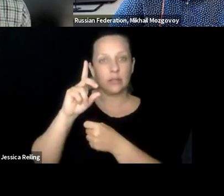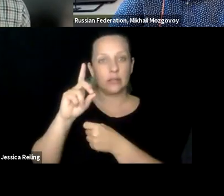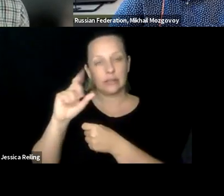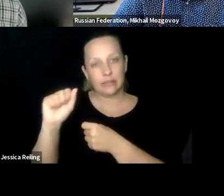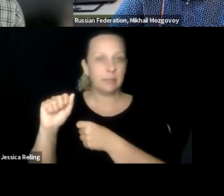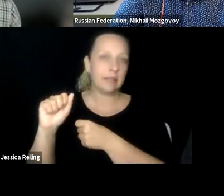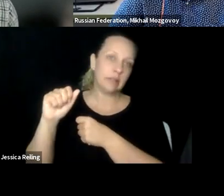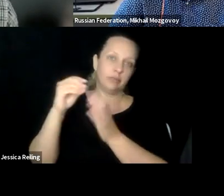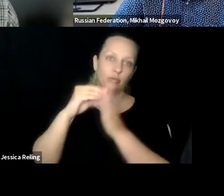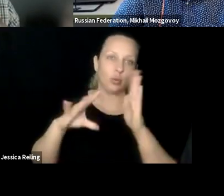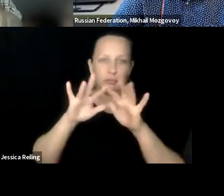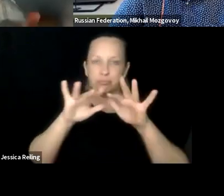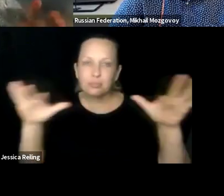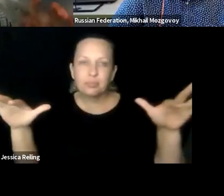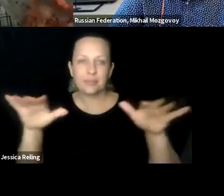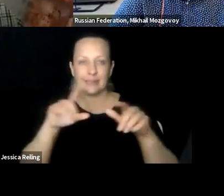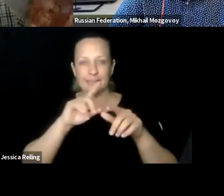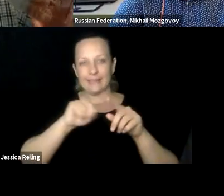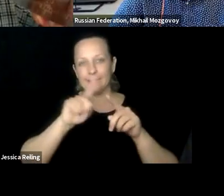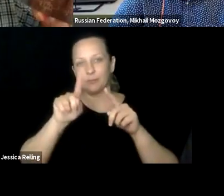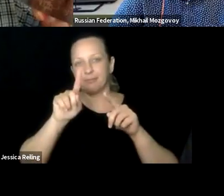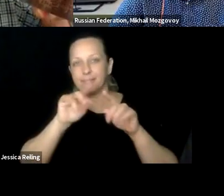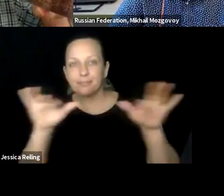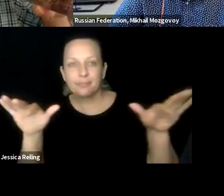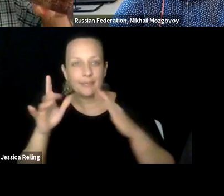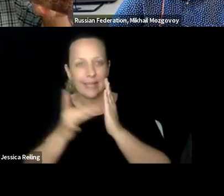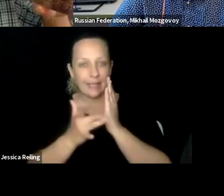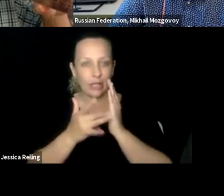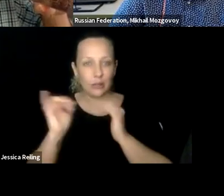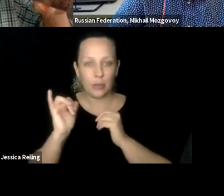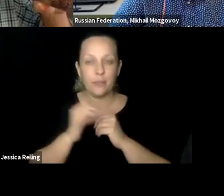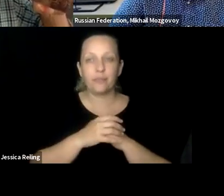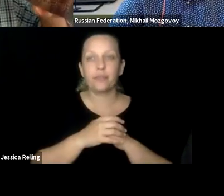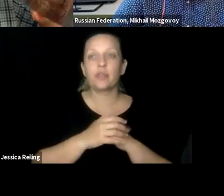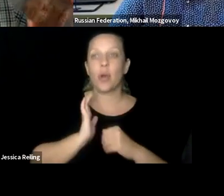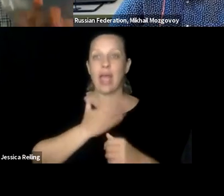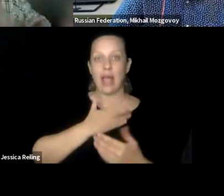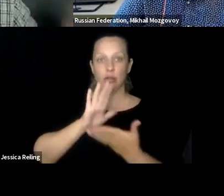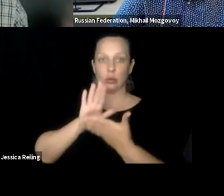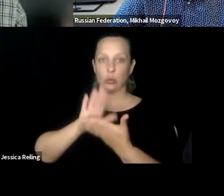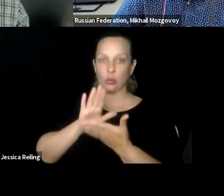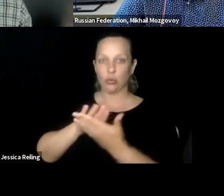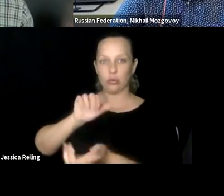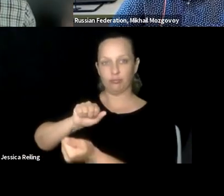And also training and supporting students with various disabilities using assistive technology.